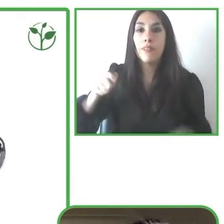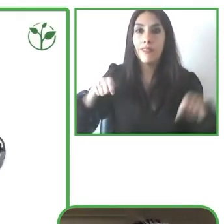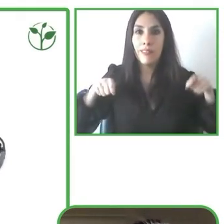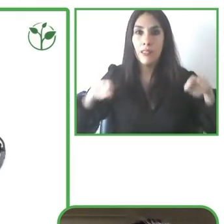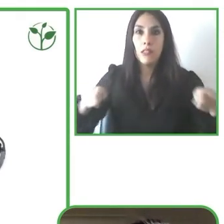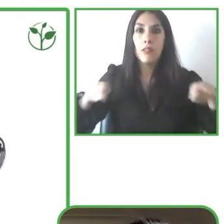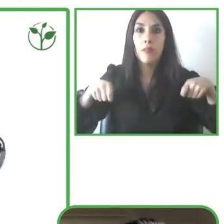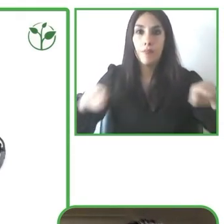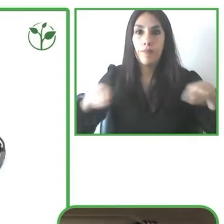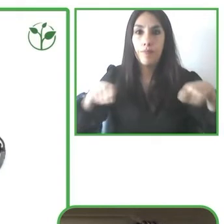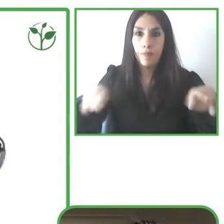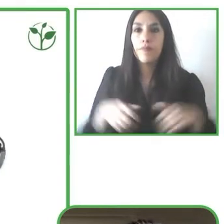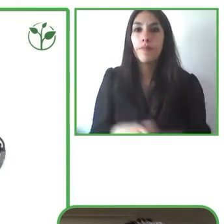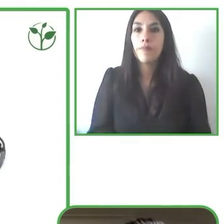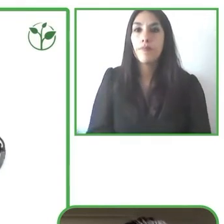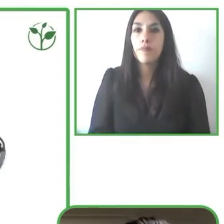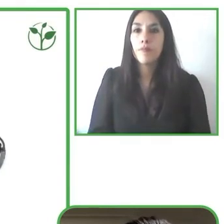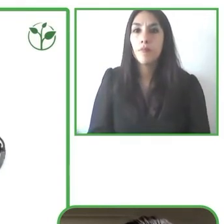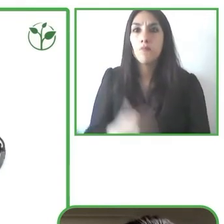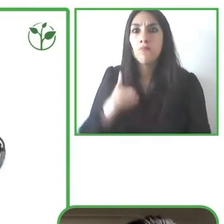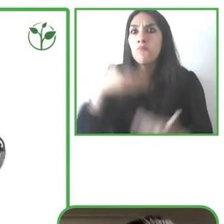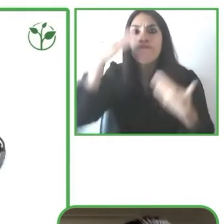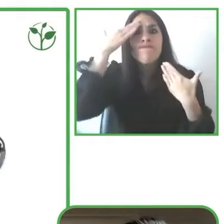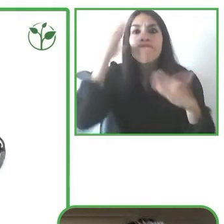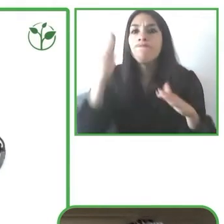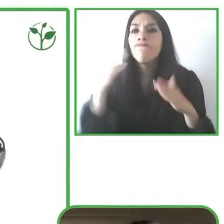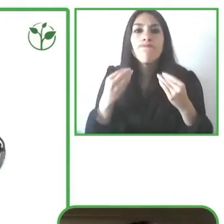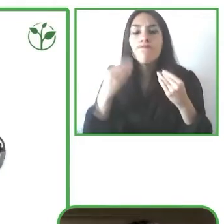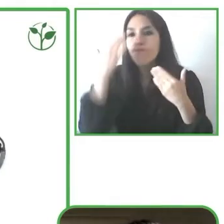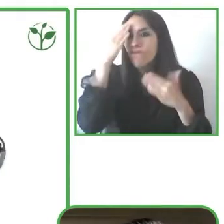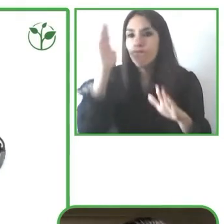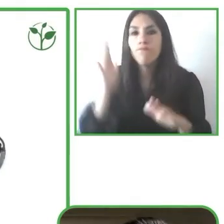drive a wheelchair and then there are different other alternatives such as buttons where you push